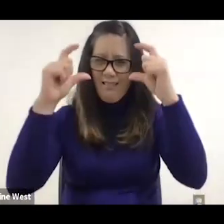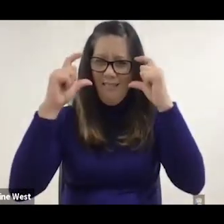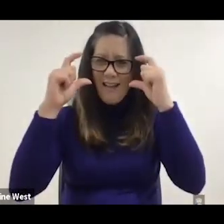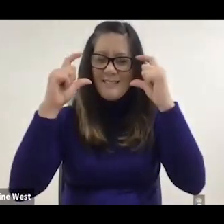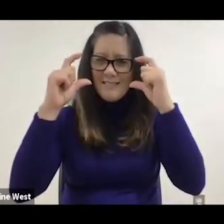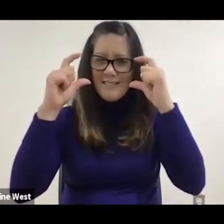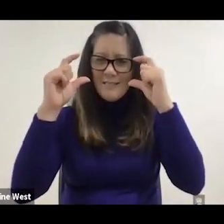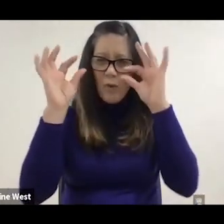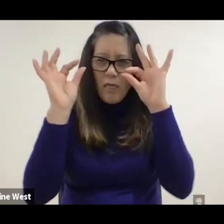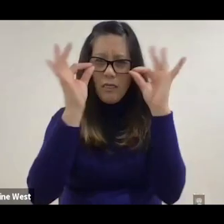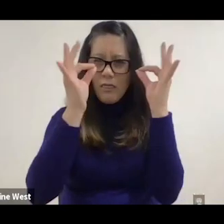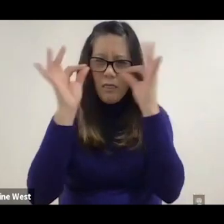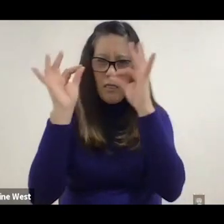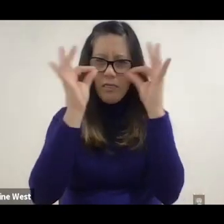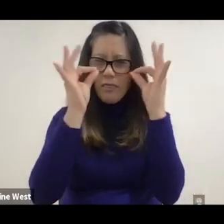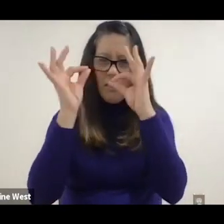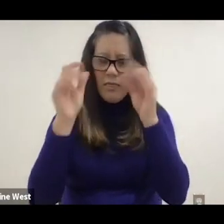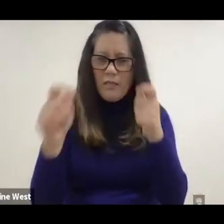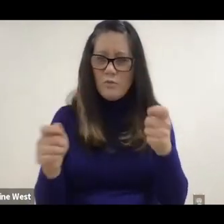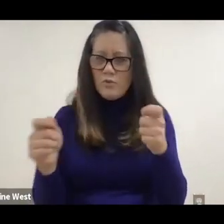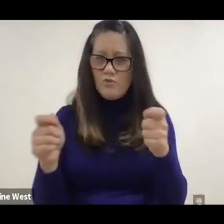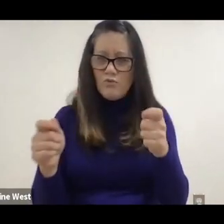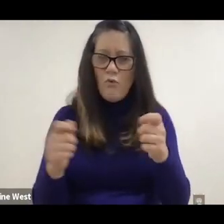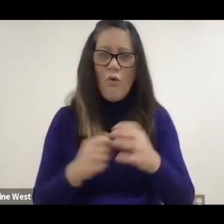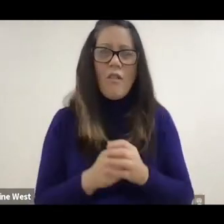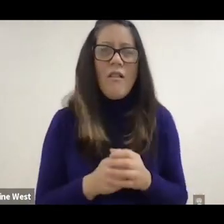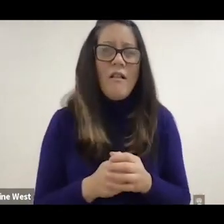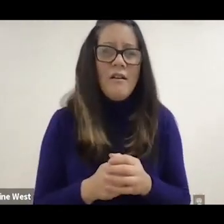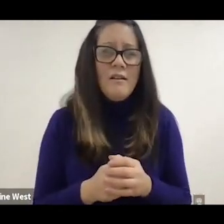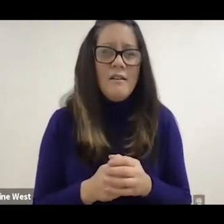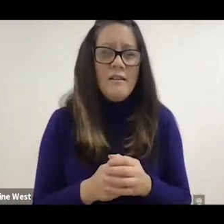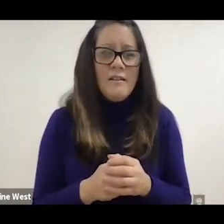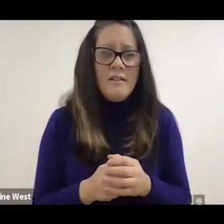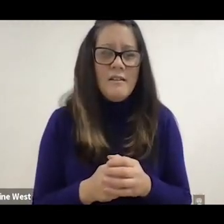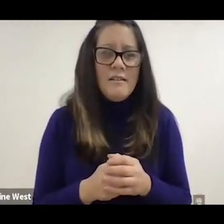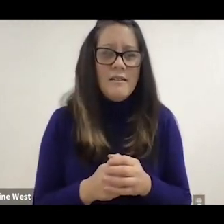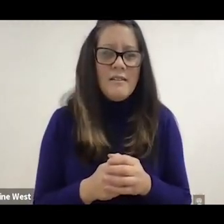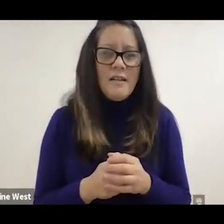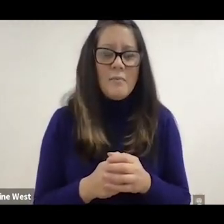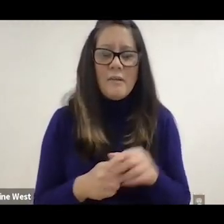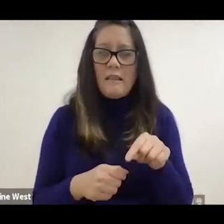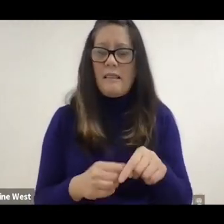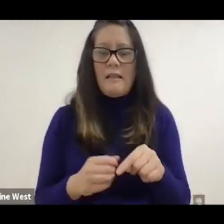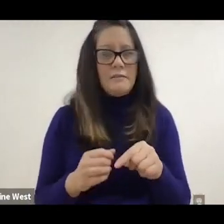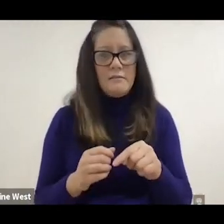voice assistant, this is just like using a mouse again. almost I mean it's very mobile